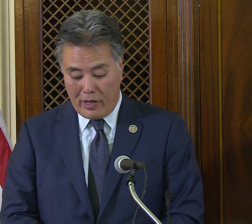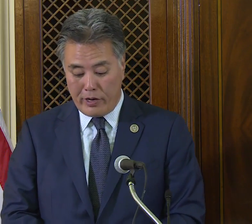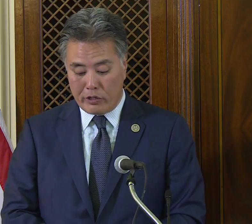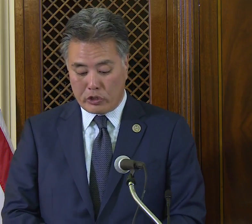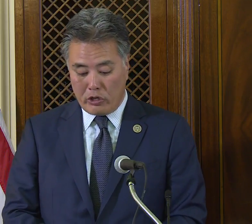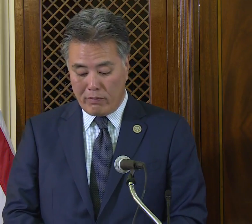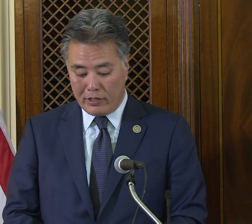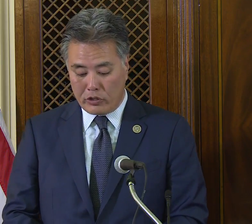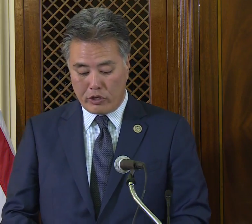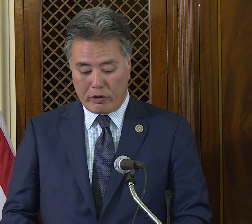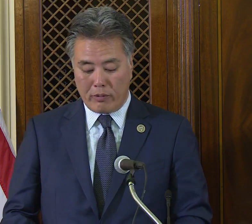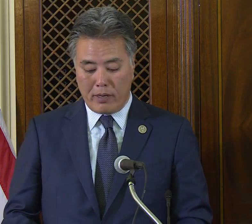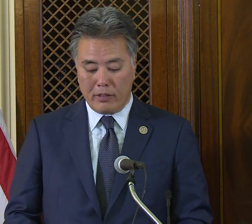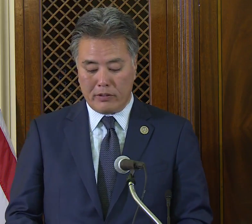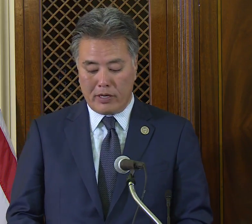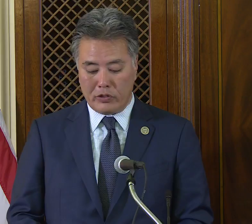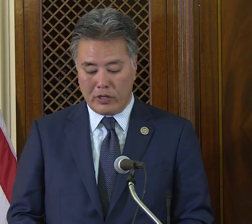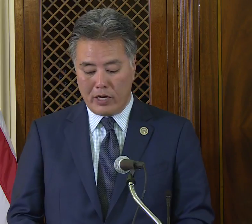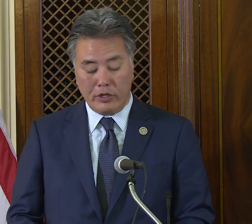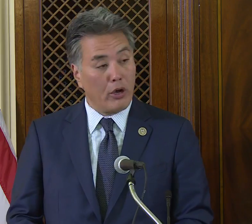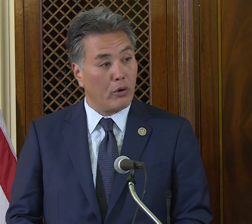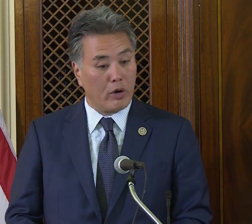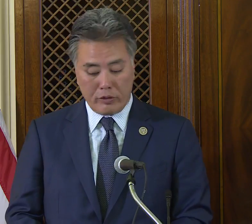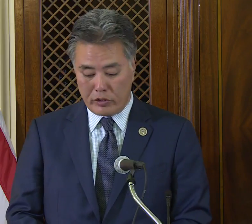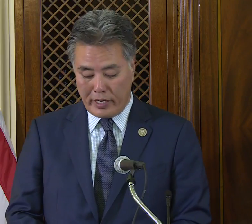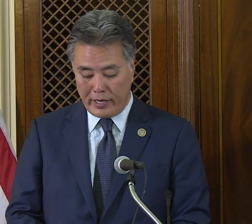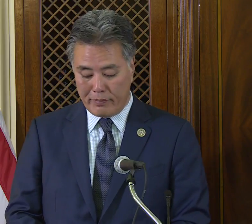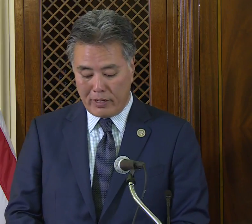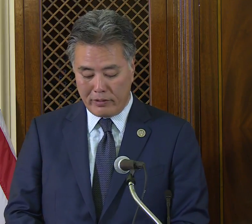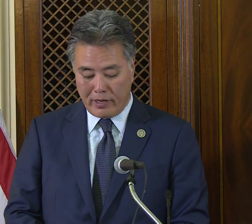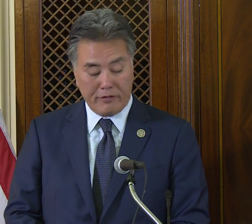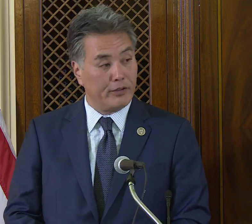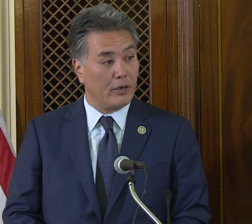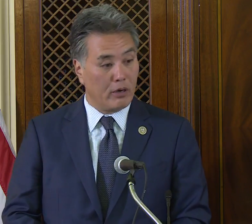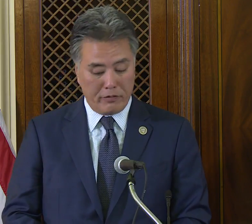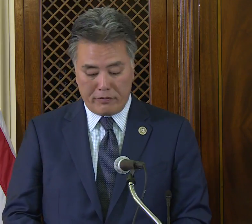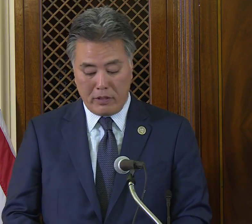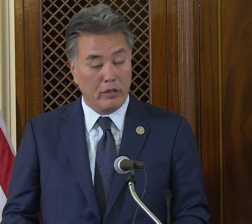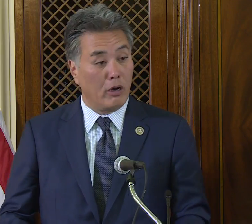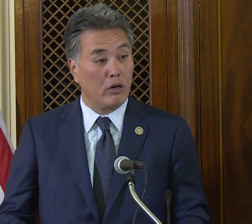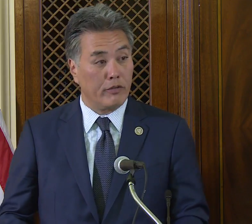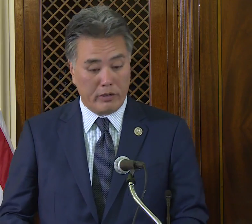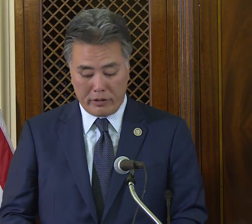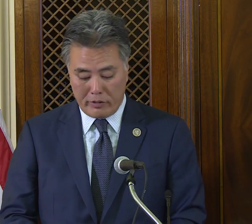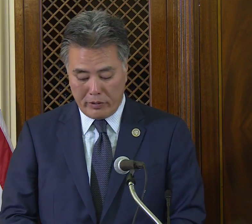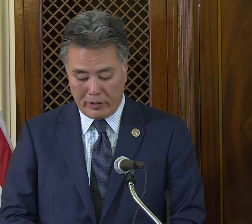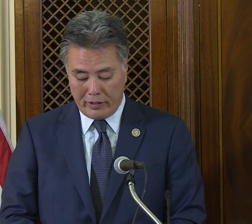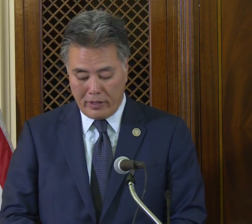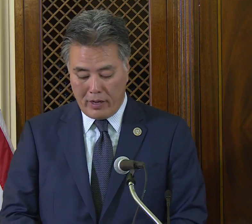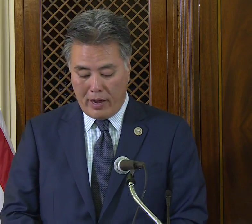There is so much the general public does not know or understand about deaf and the hard of hearing community,